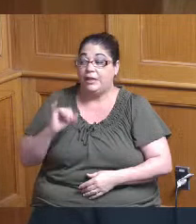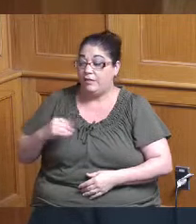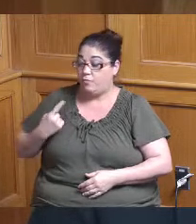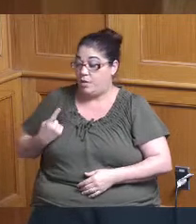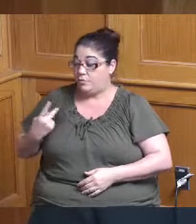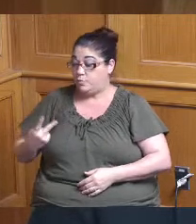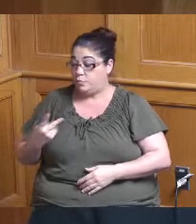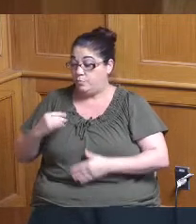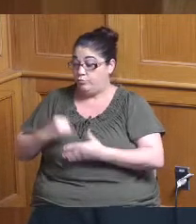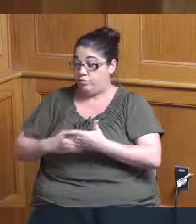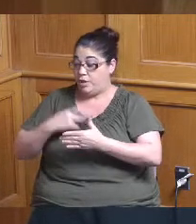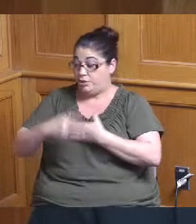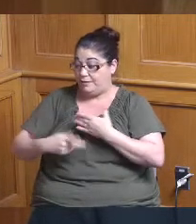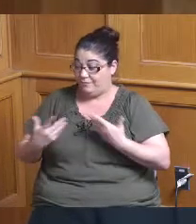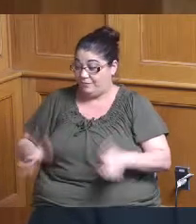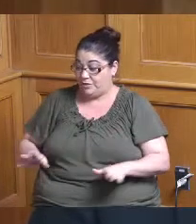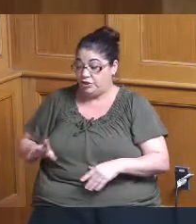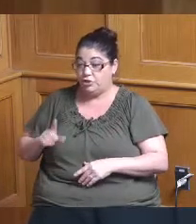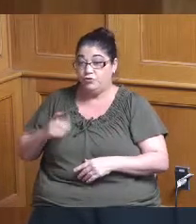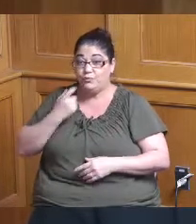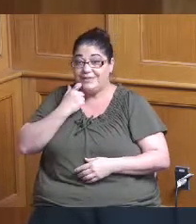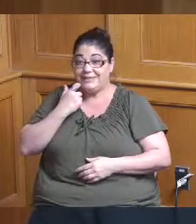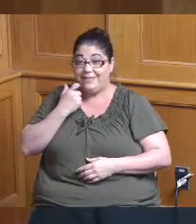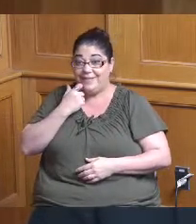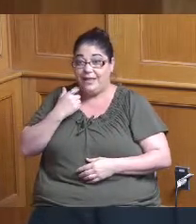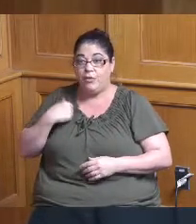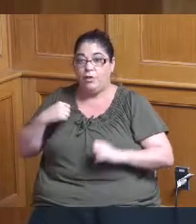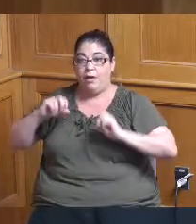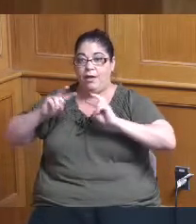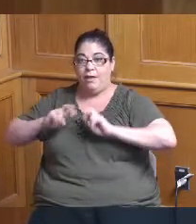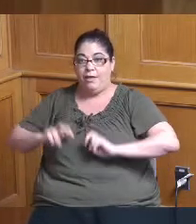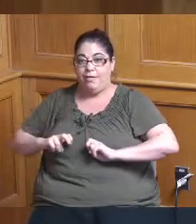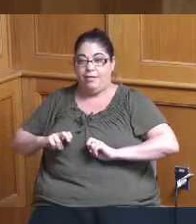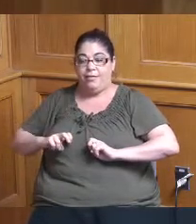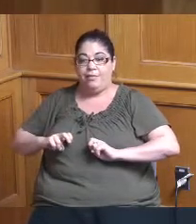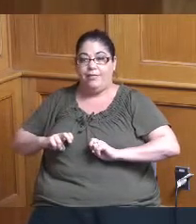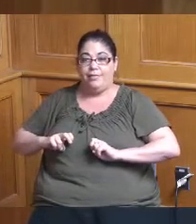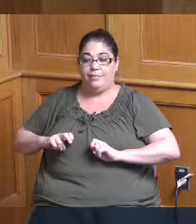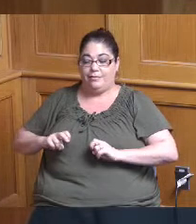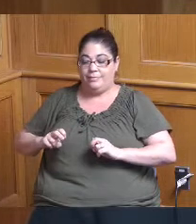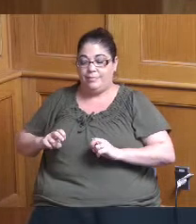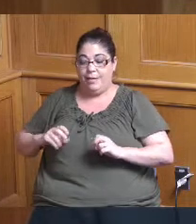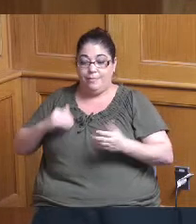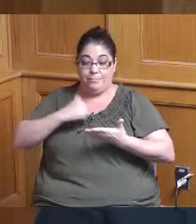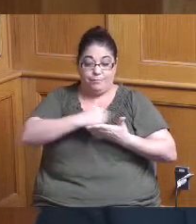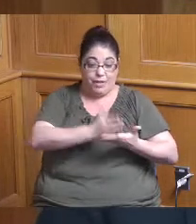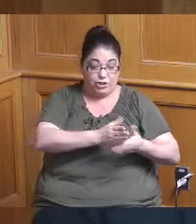recently and you could look at the budgeted amount versus the actual spend and give us a sense of